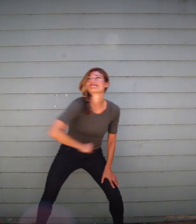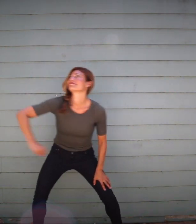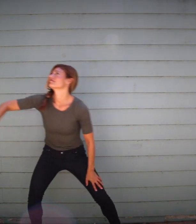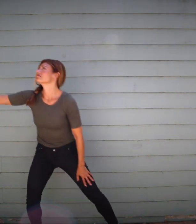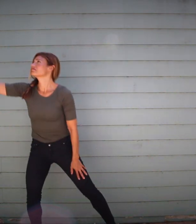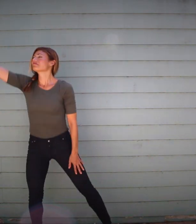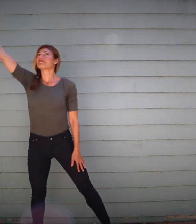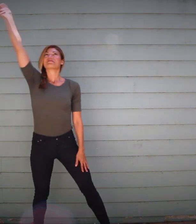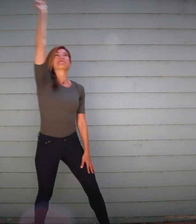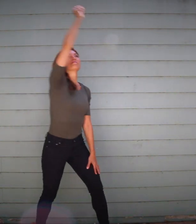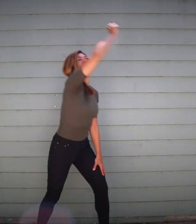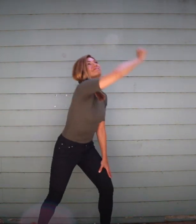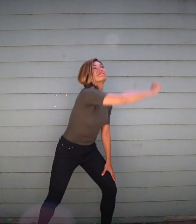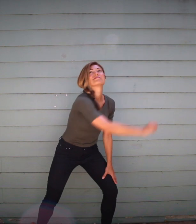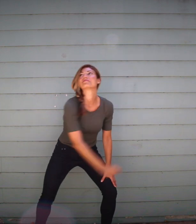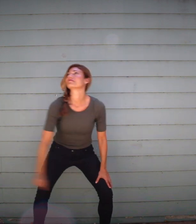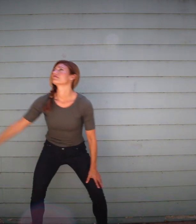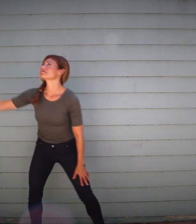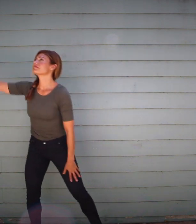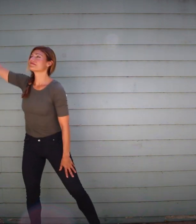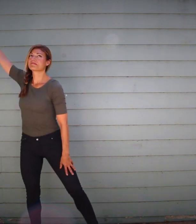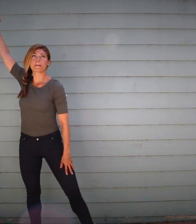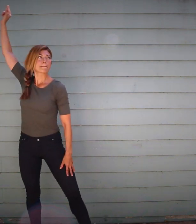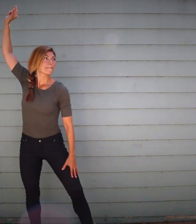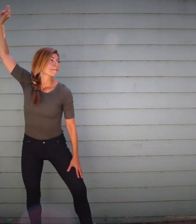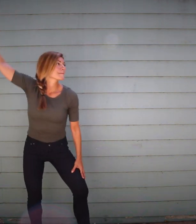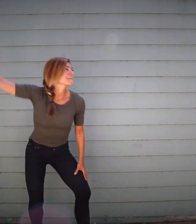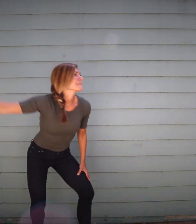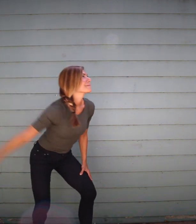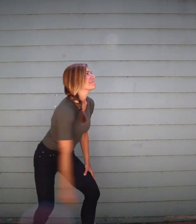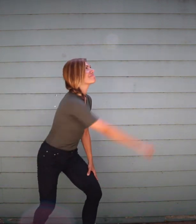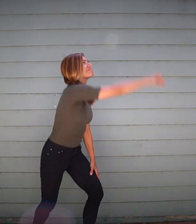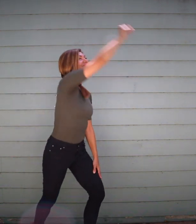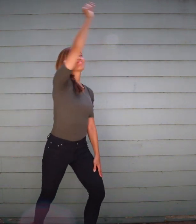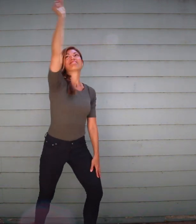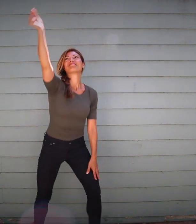Pantomime drawing again with a feeling of lightness and energy and your wrist and on your face.